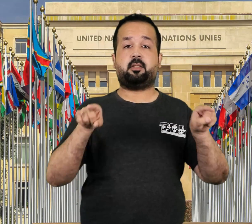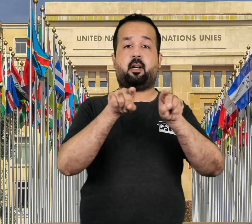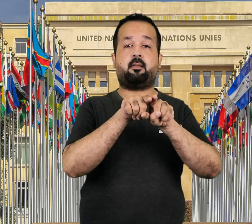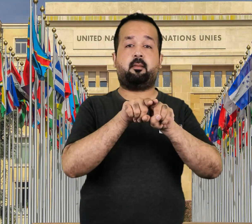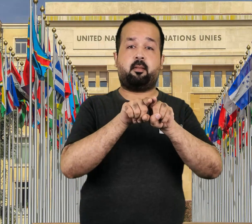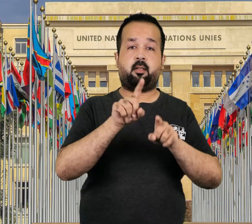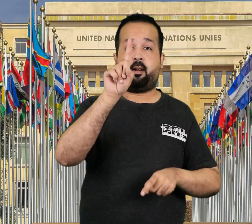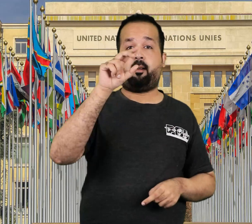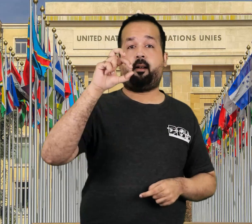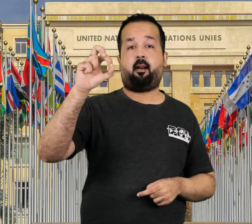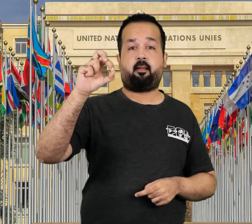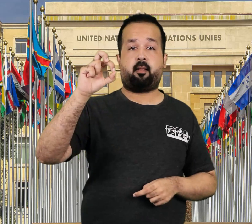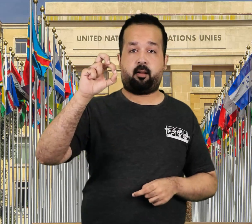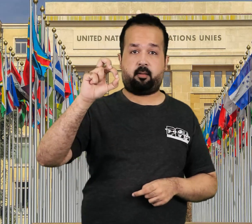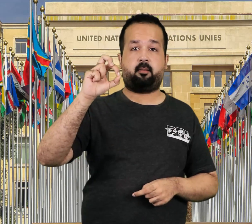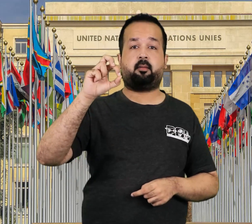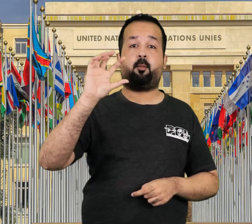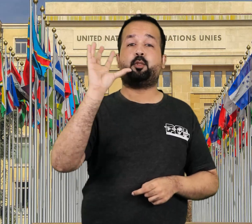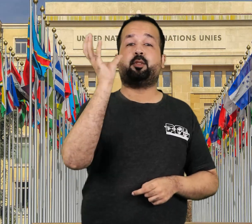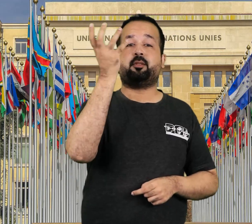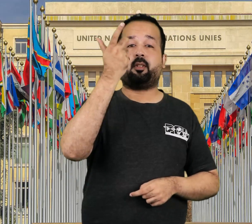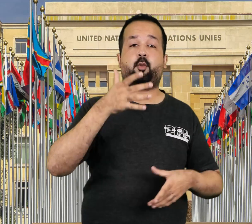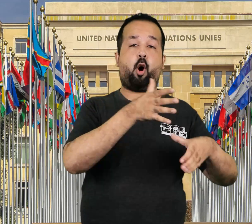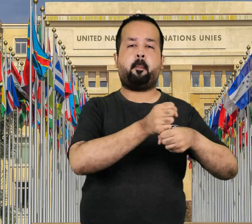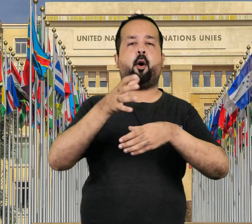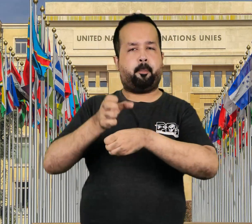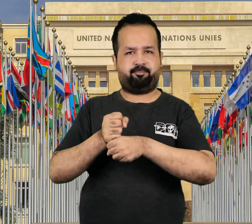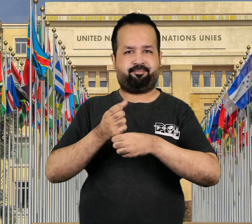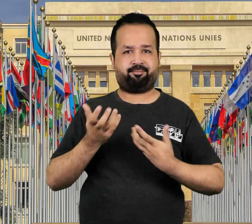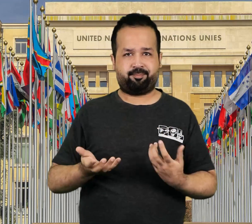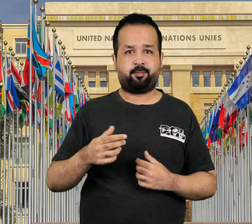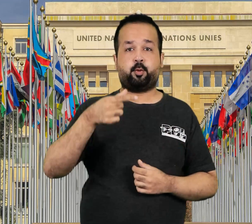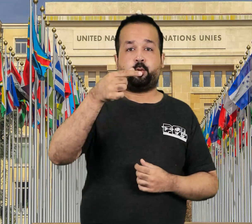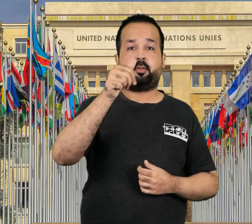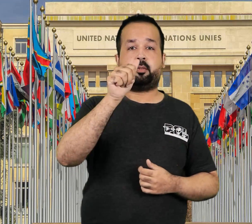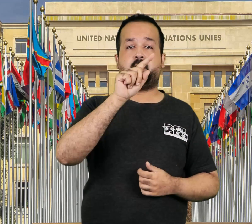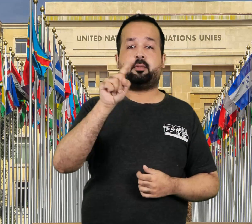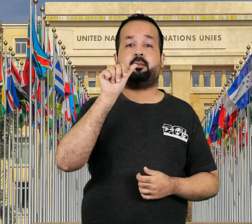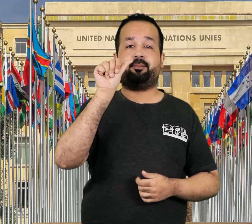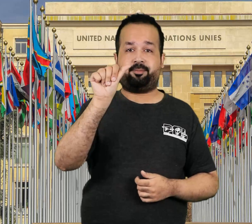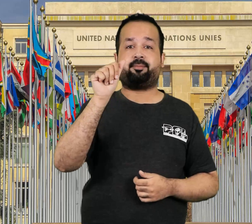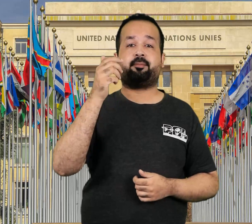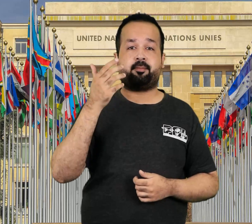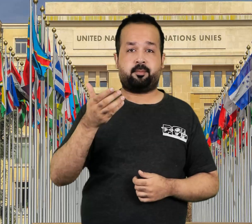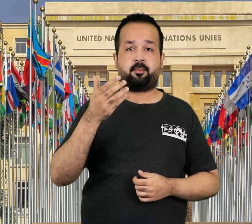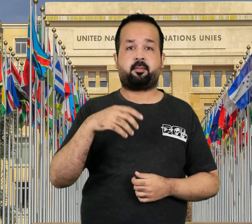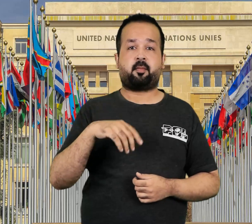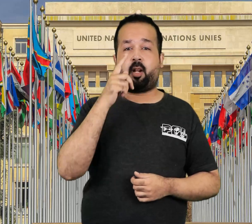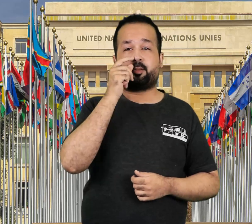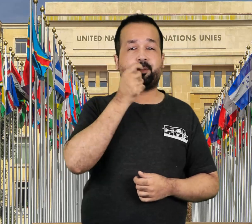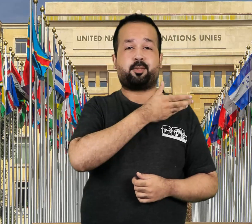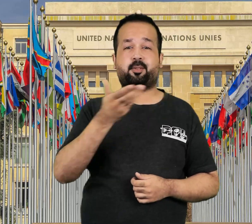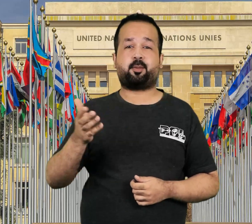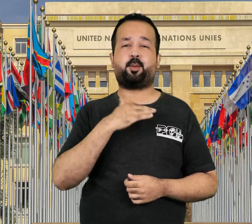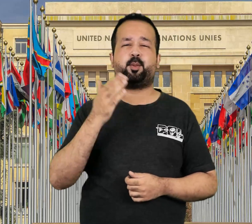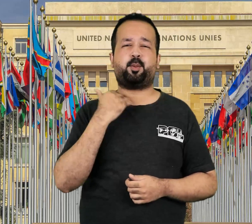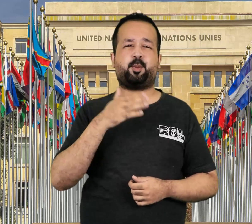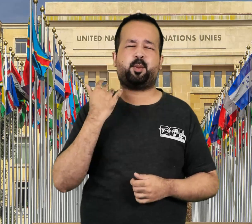The deaths of civilians in Gaza have outraged 18 international organizations, including the UN.